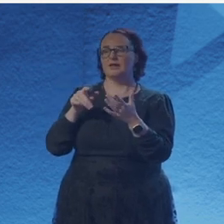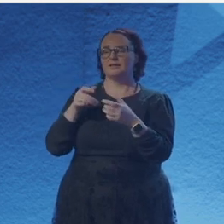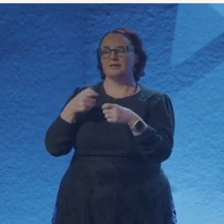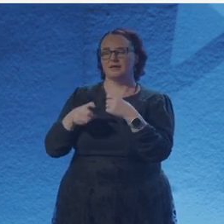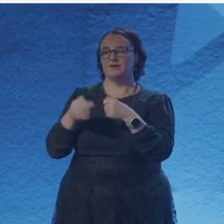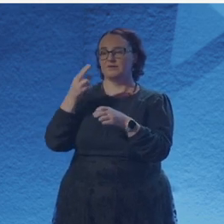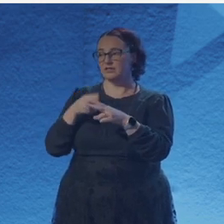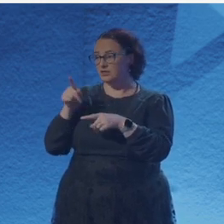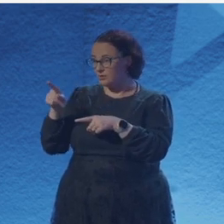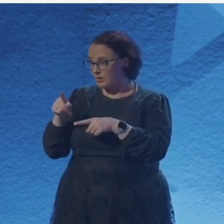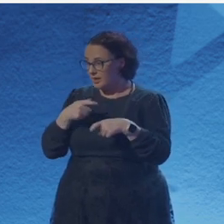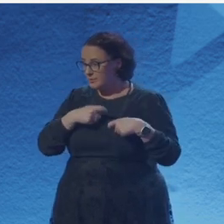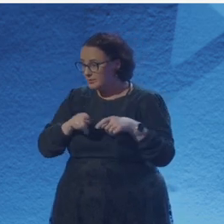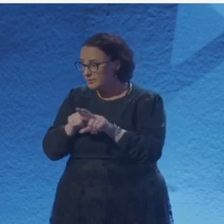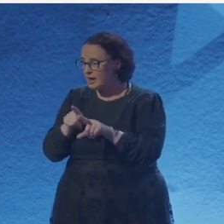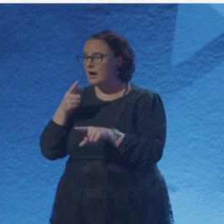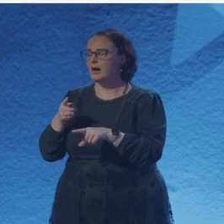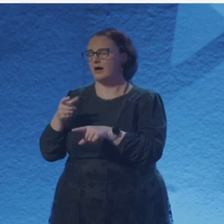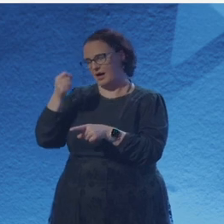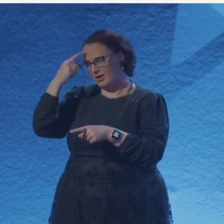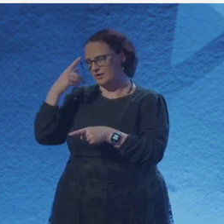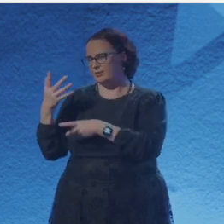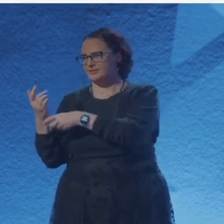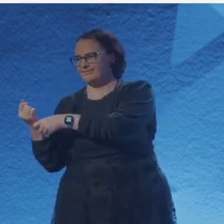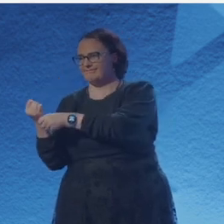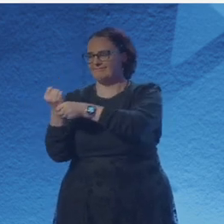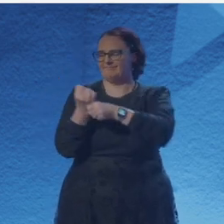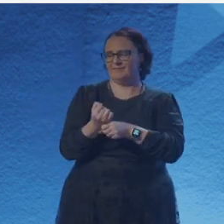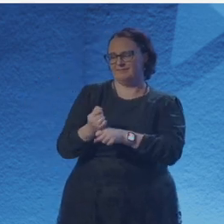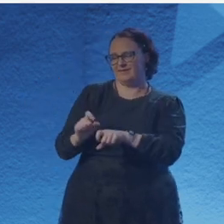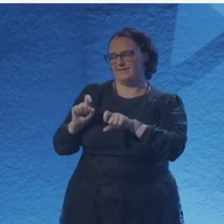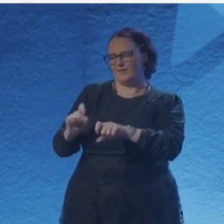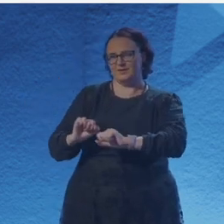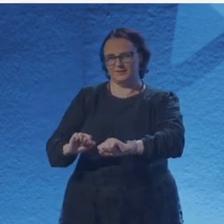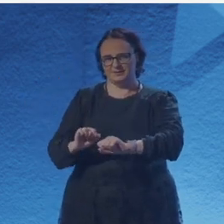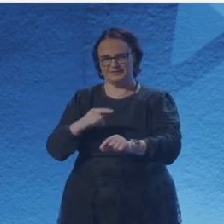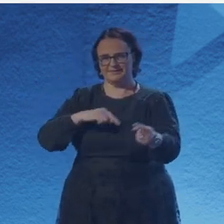because I actually met her online when interviewing her about biomechanics